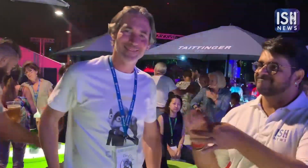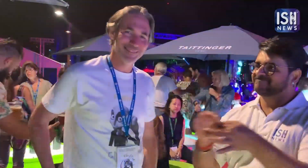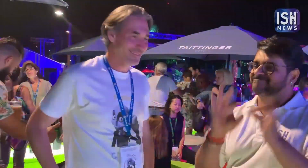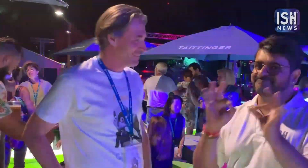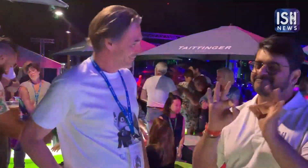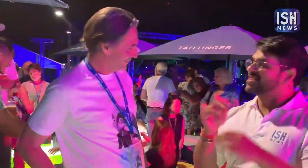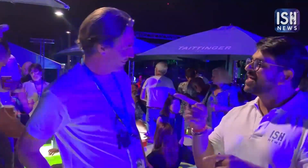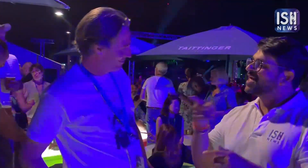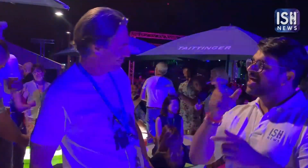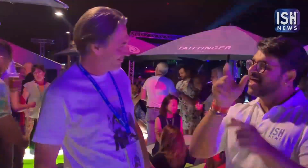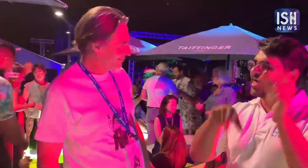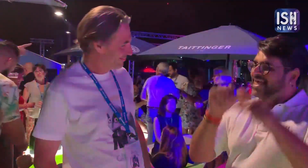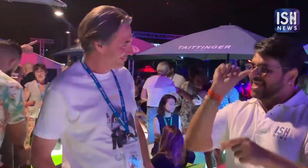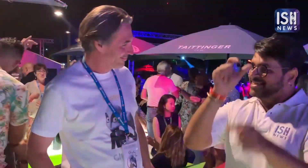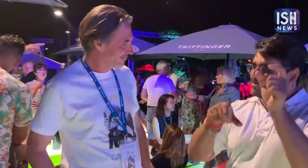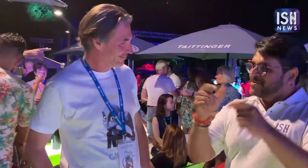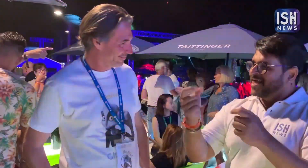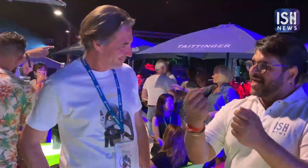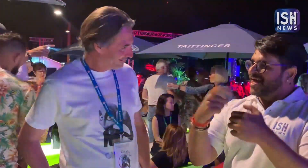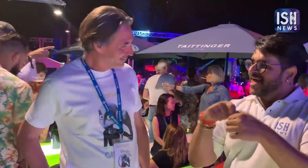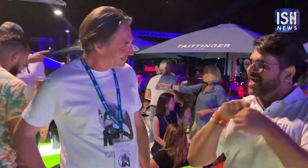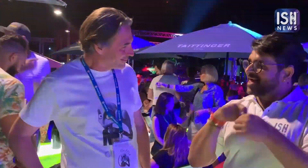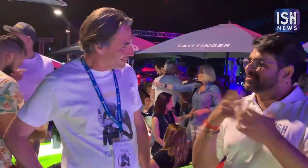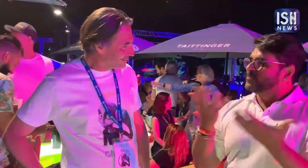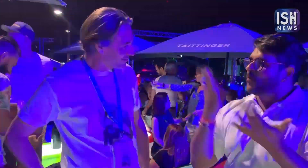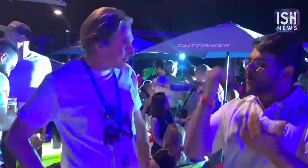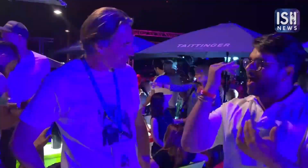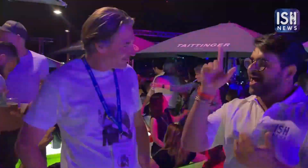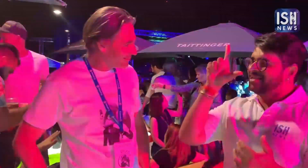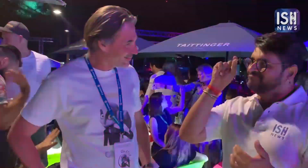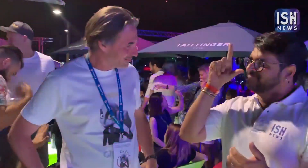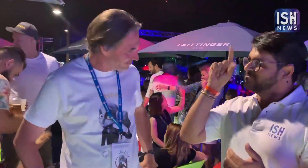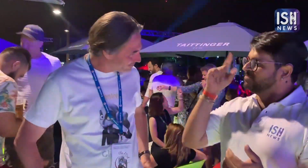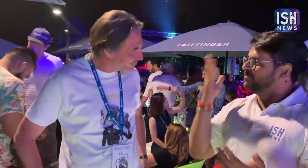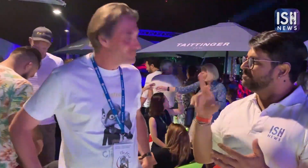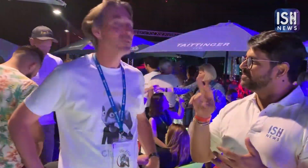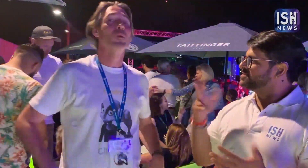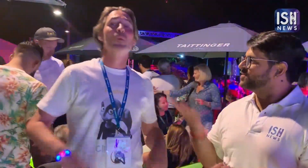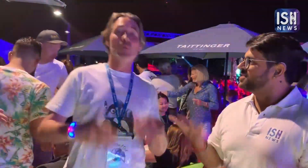Connected yes! Indians have a question. Why is this the Sign Name for Clin d'Oeil and what is it's meaning?